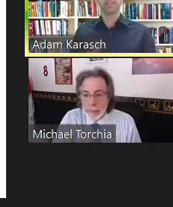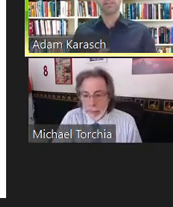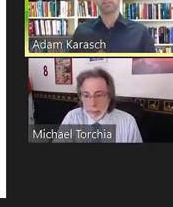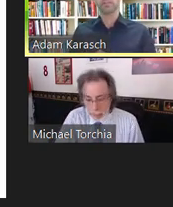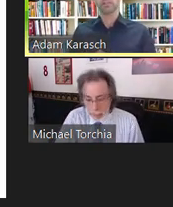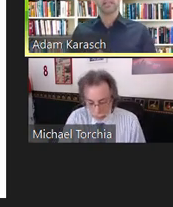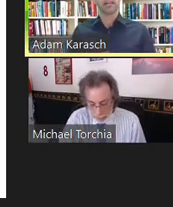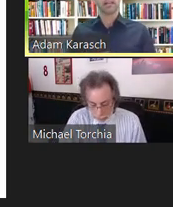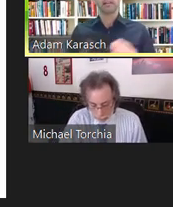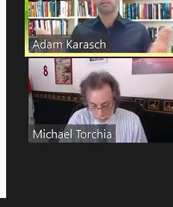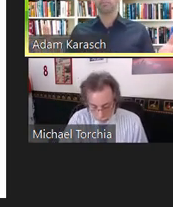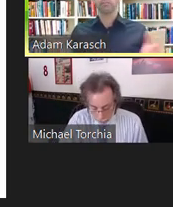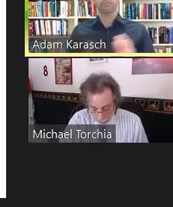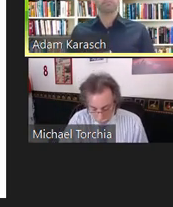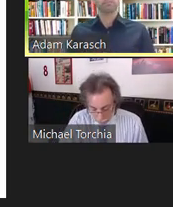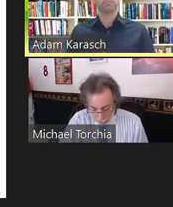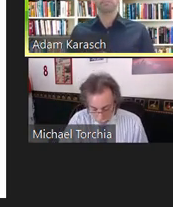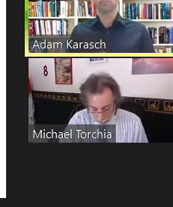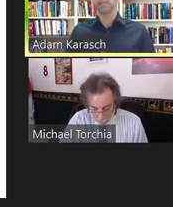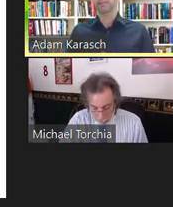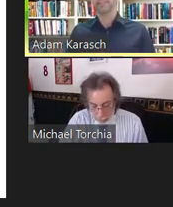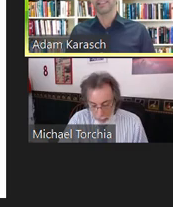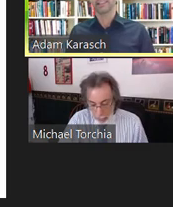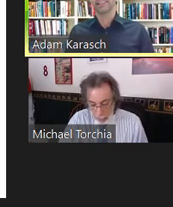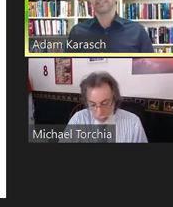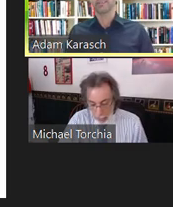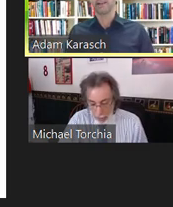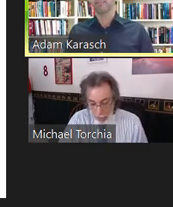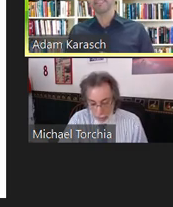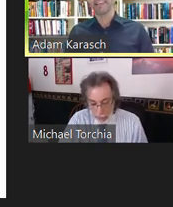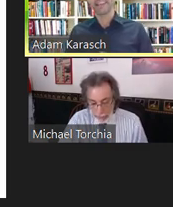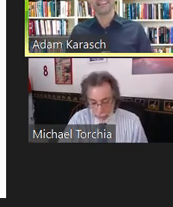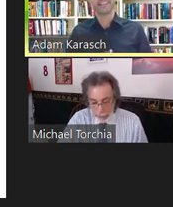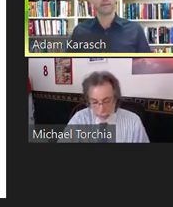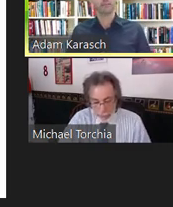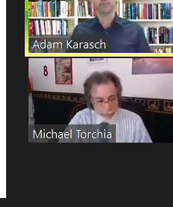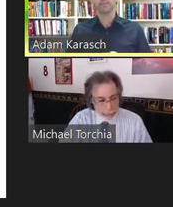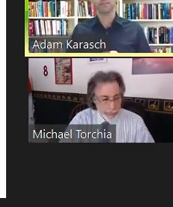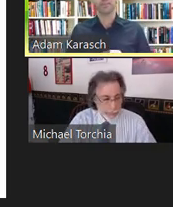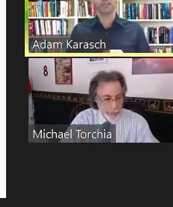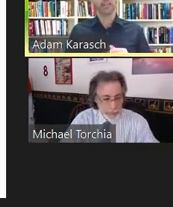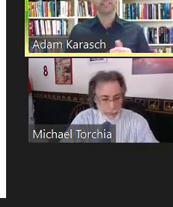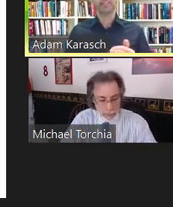Coast, but we got Montana and a couple of other interesting places.